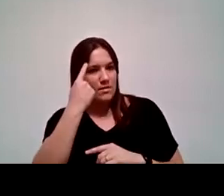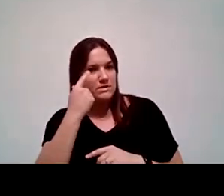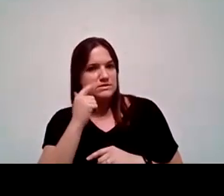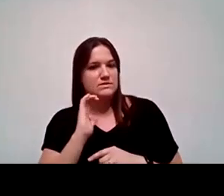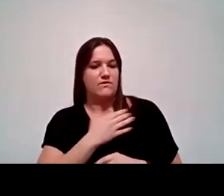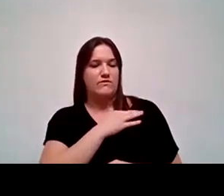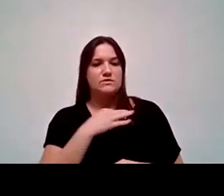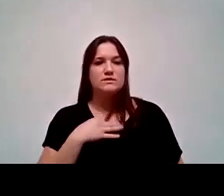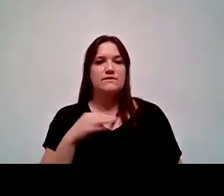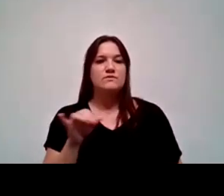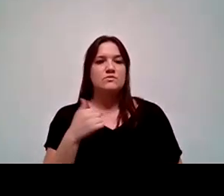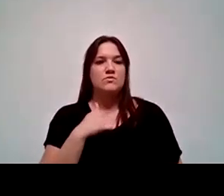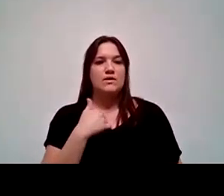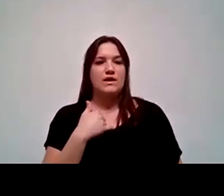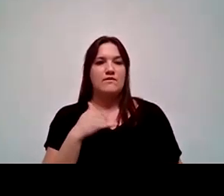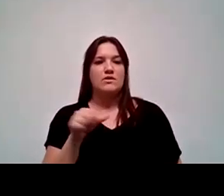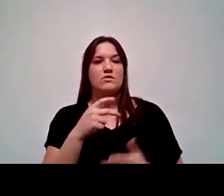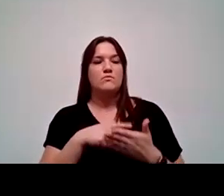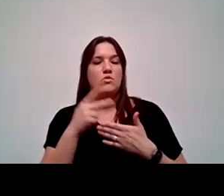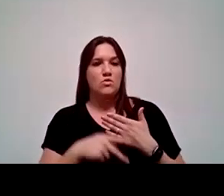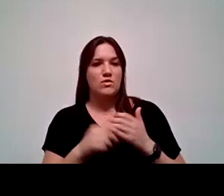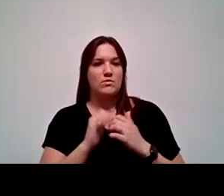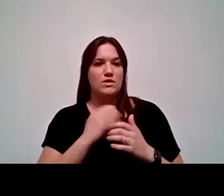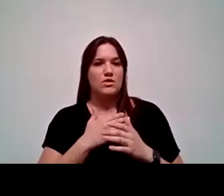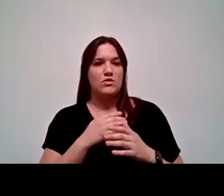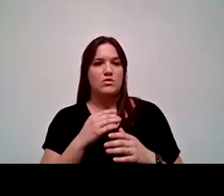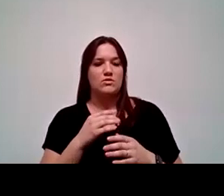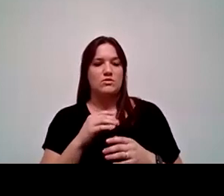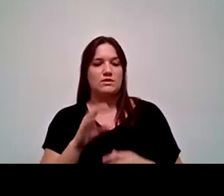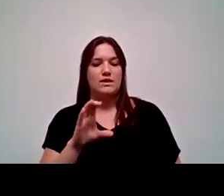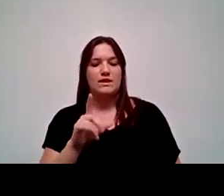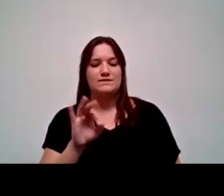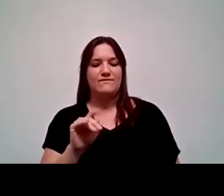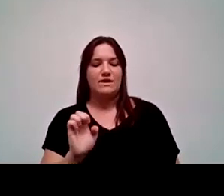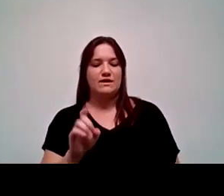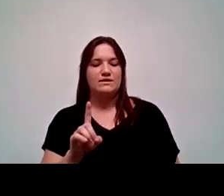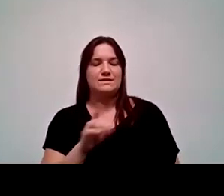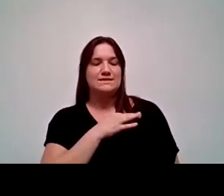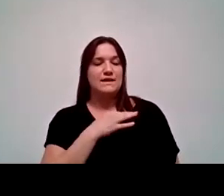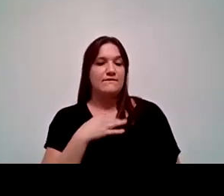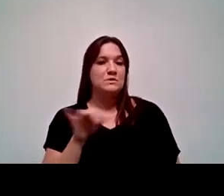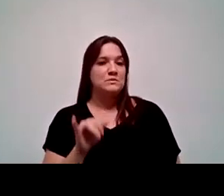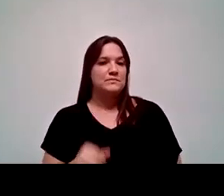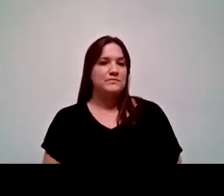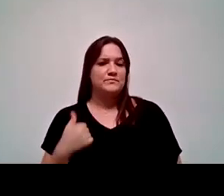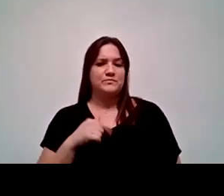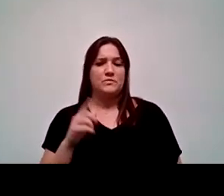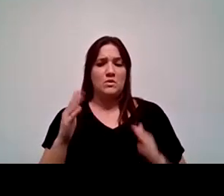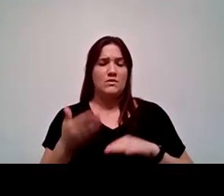And for that matter, we have a similar program amongst our classified staff. So those are some ways in which we hope to grow towards the future.